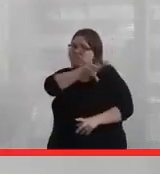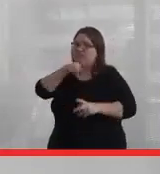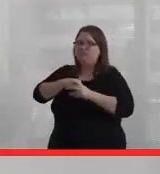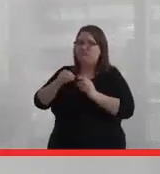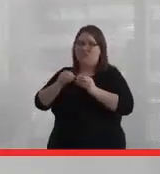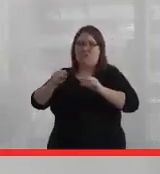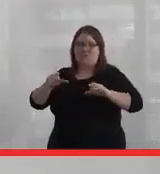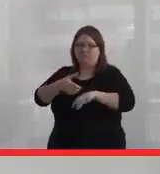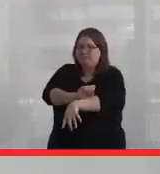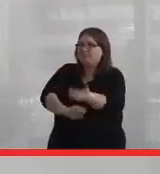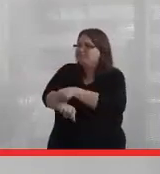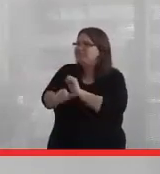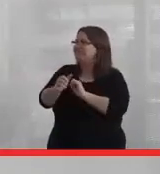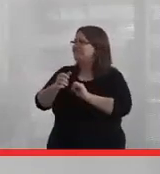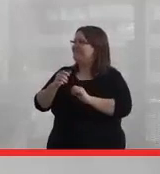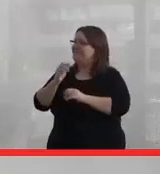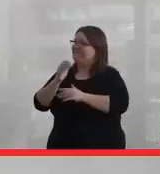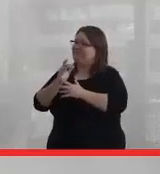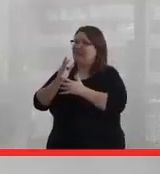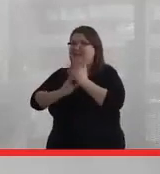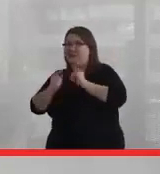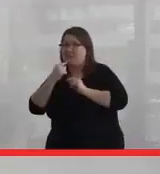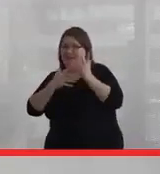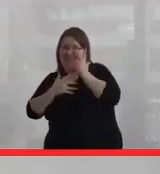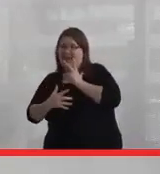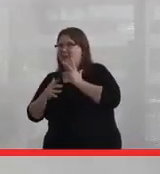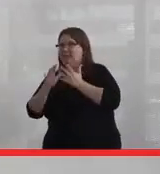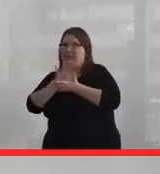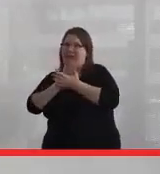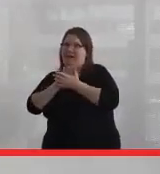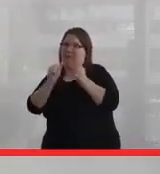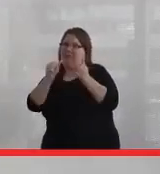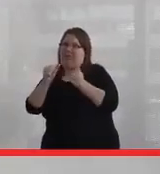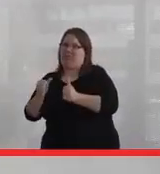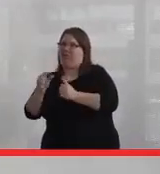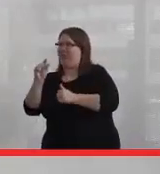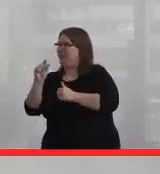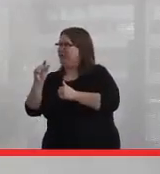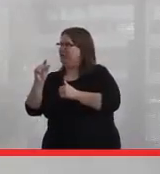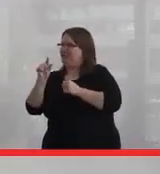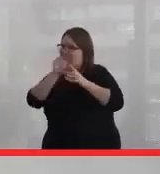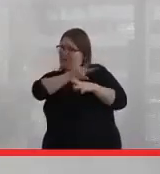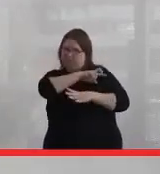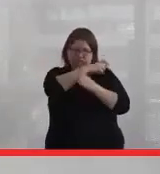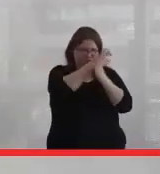and some would say unfortunately my academics suffered a little bit, because I became very involved